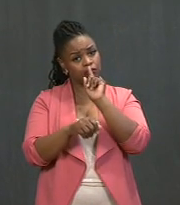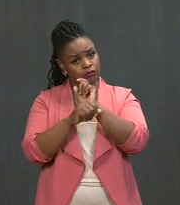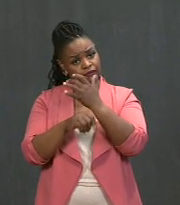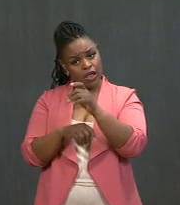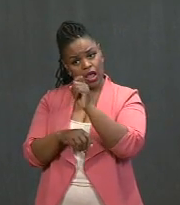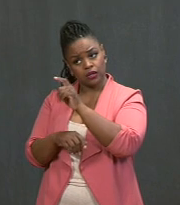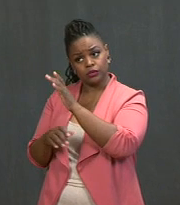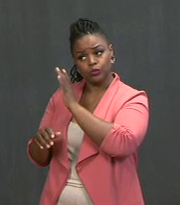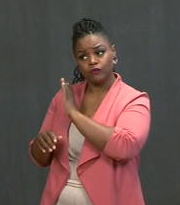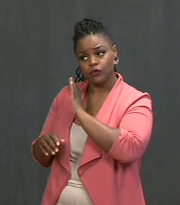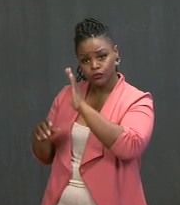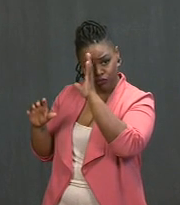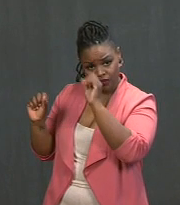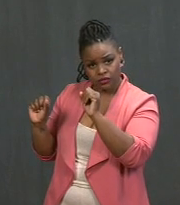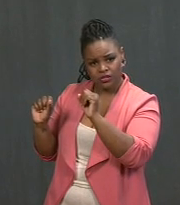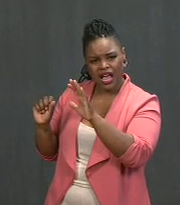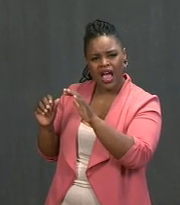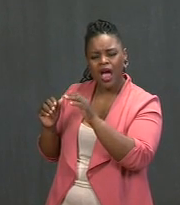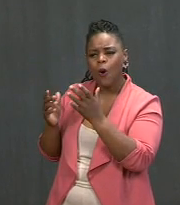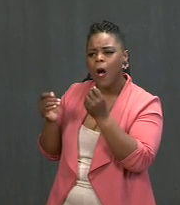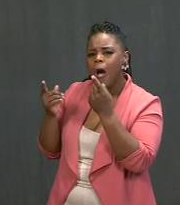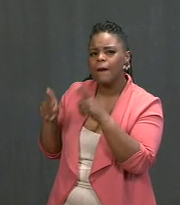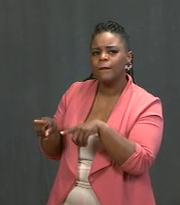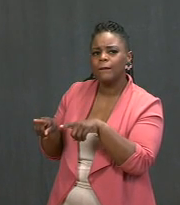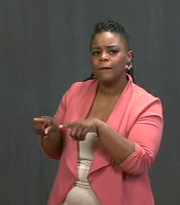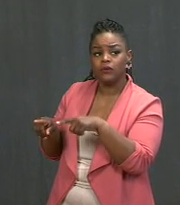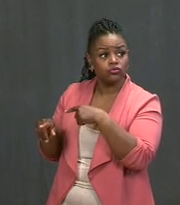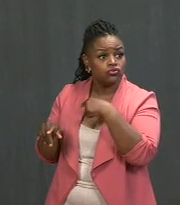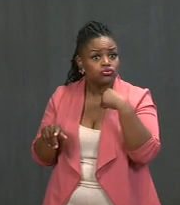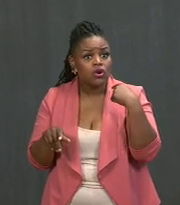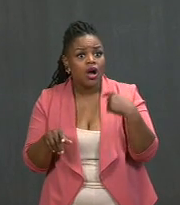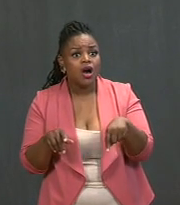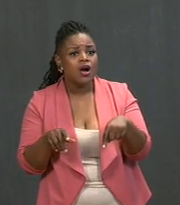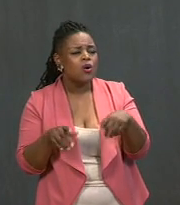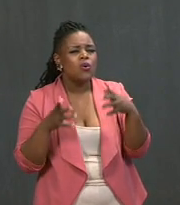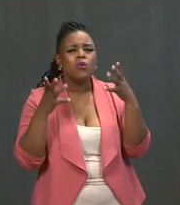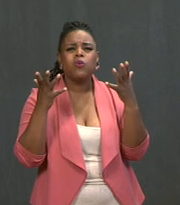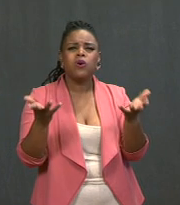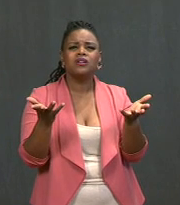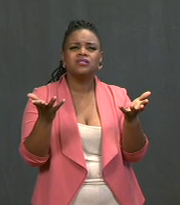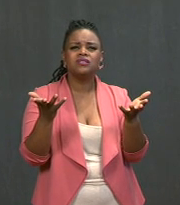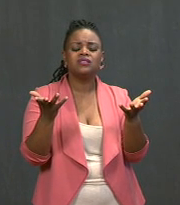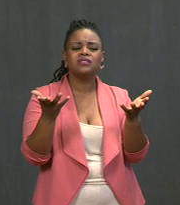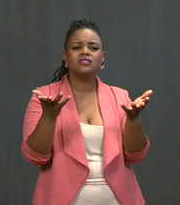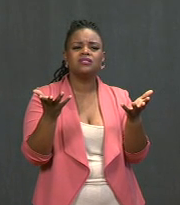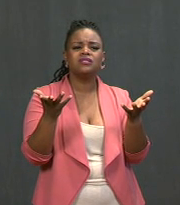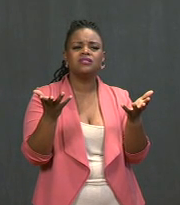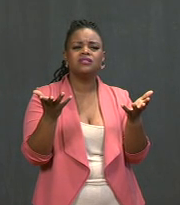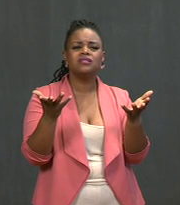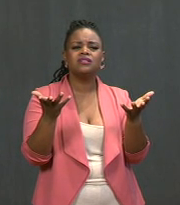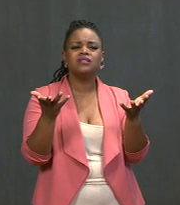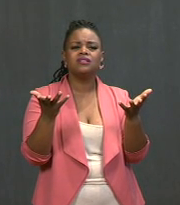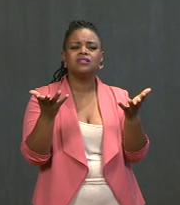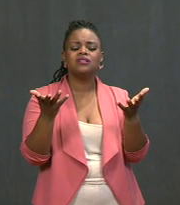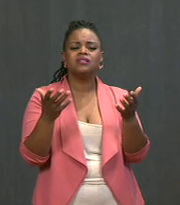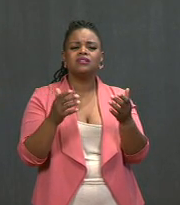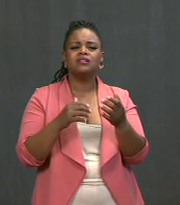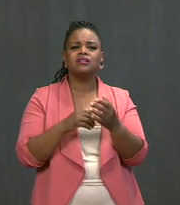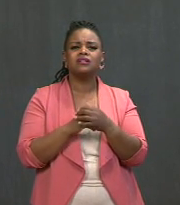that China may be misled the world at the beginning? The President: No, I -- I have not had that conversation with President Xi.